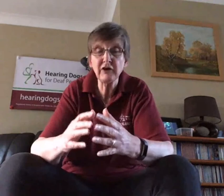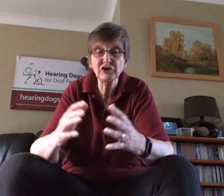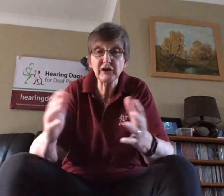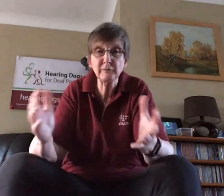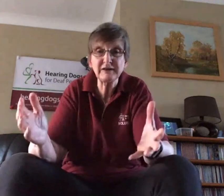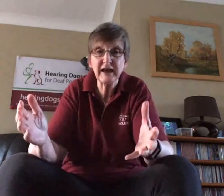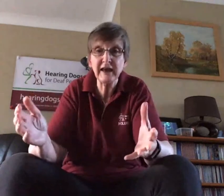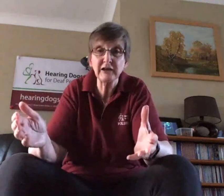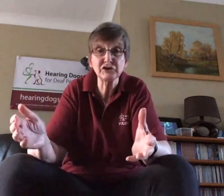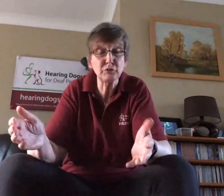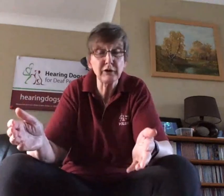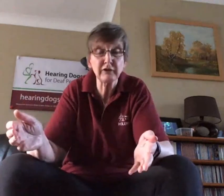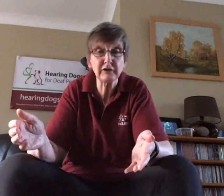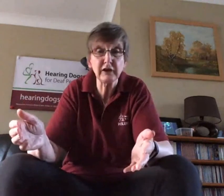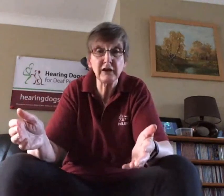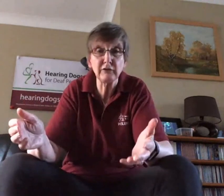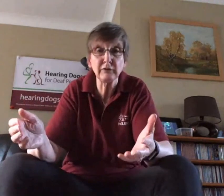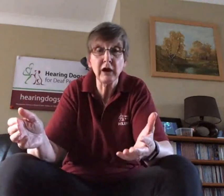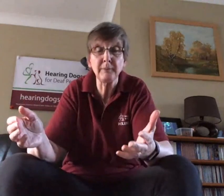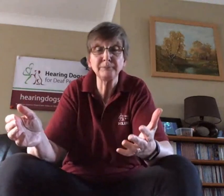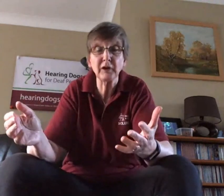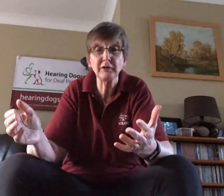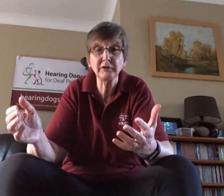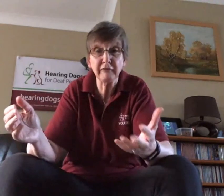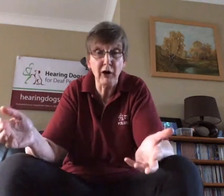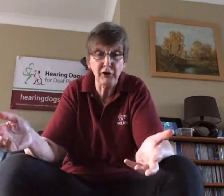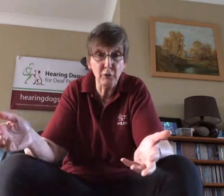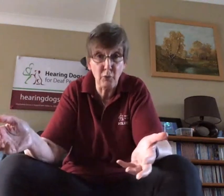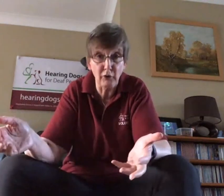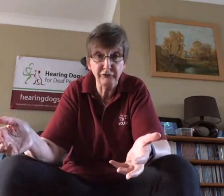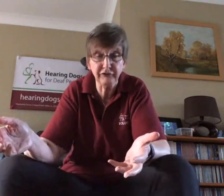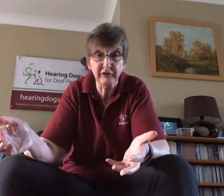they'll be tailored to whatever the deaf partner wants.